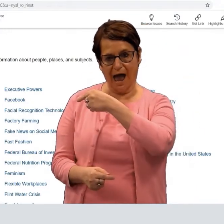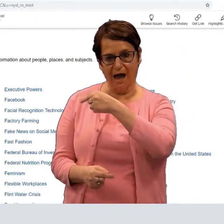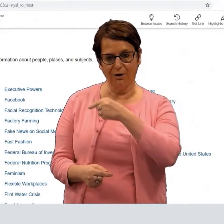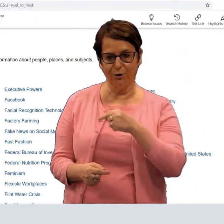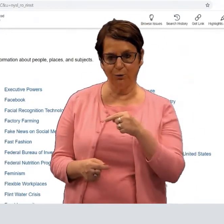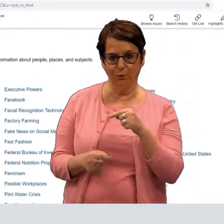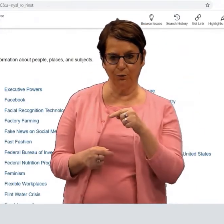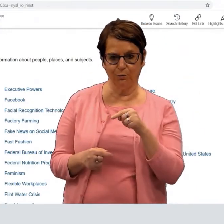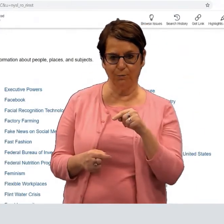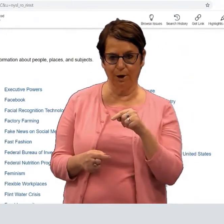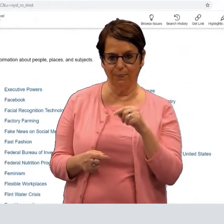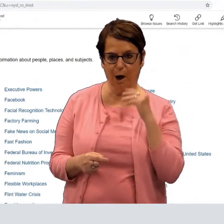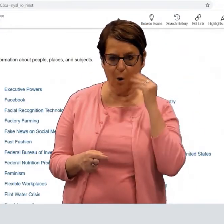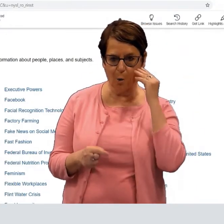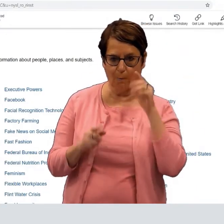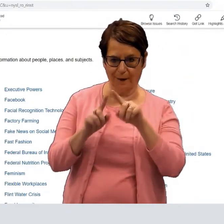Now let's go back to the home page.